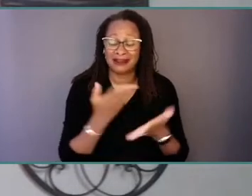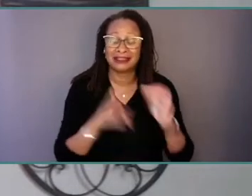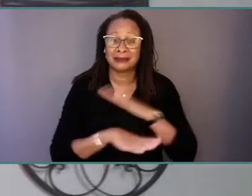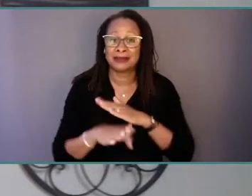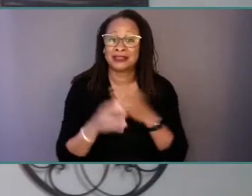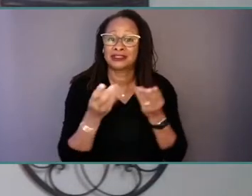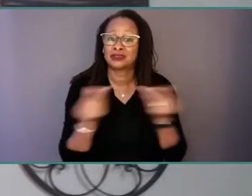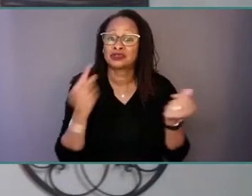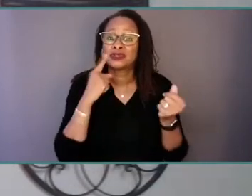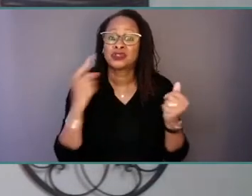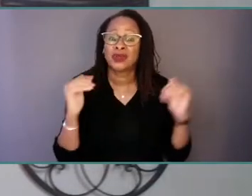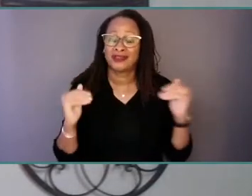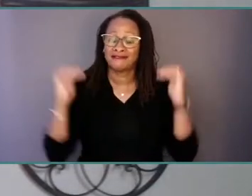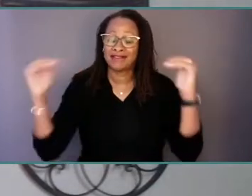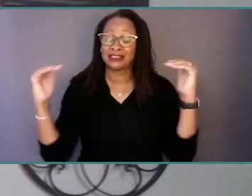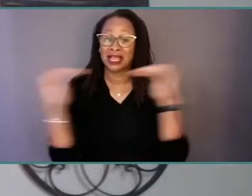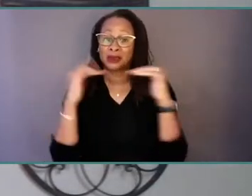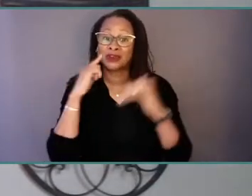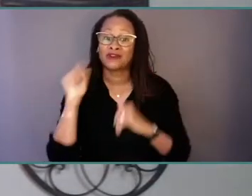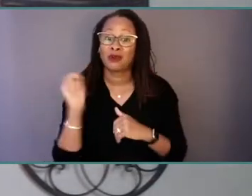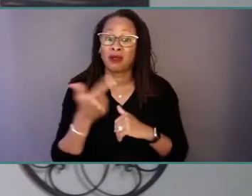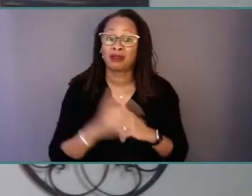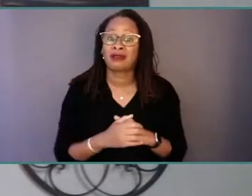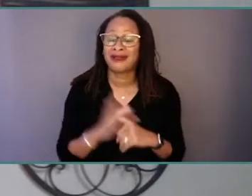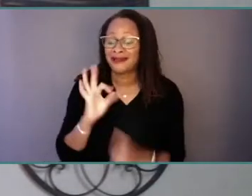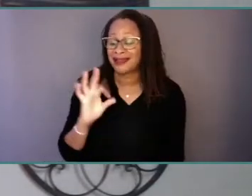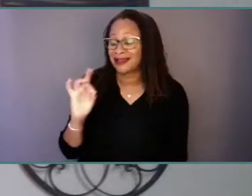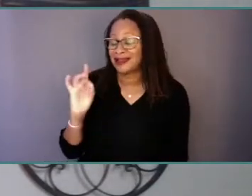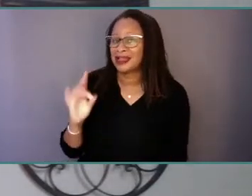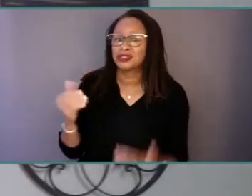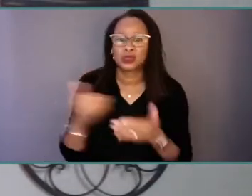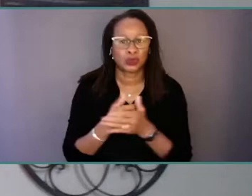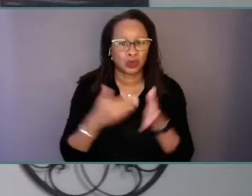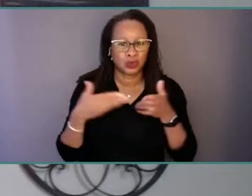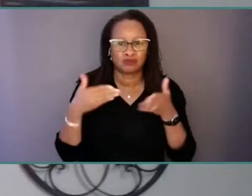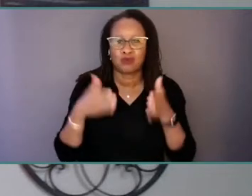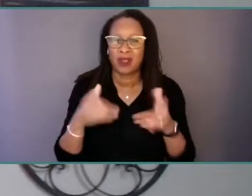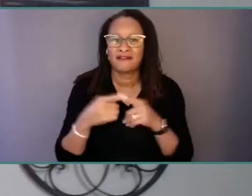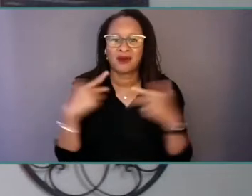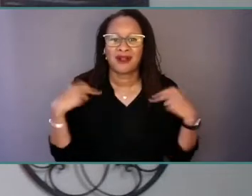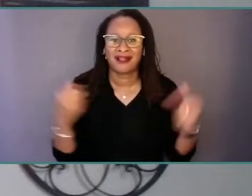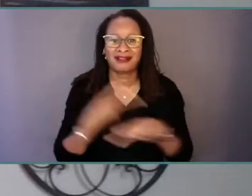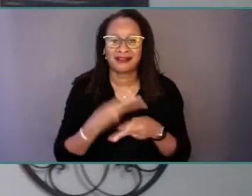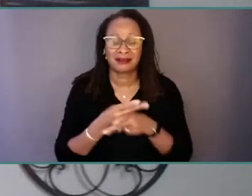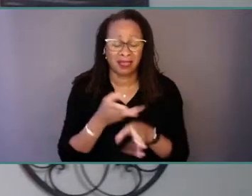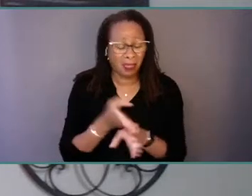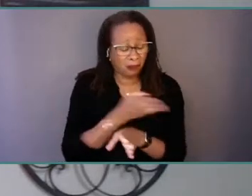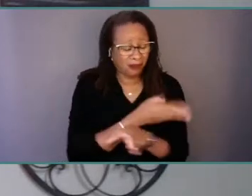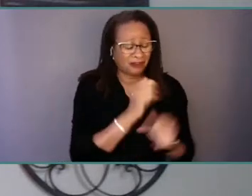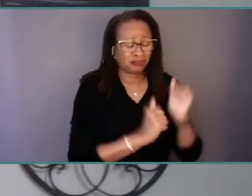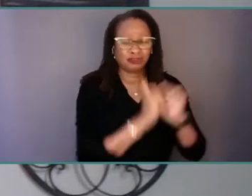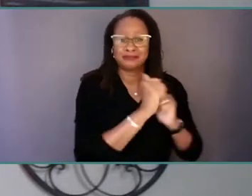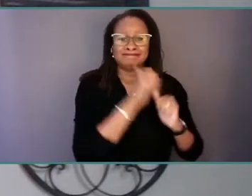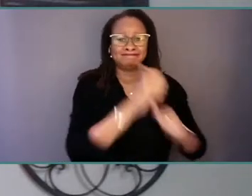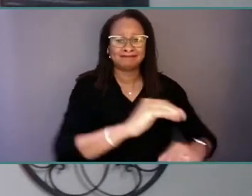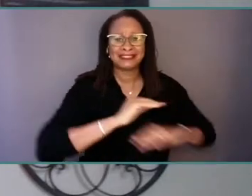988 is a new frontier in healthcare. Our previous emergency structures were not able to meet the needs of our most vulnerable, and unfortunately,